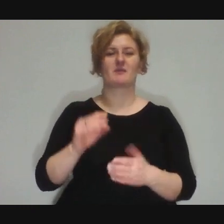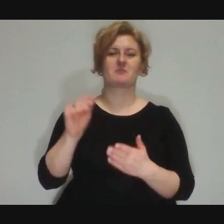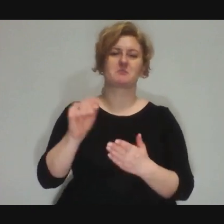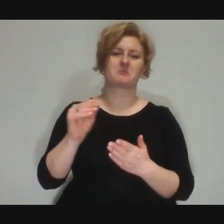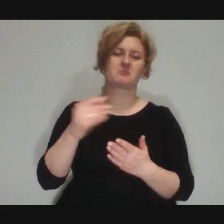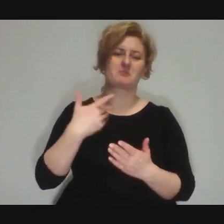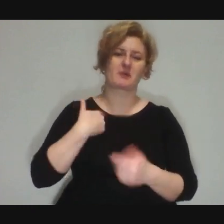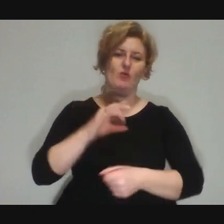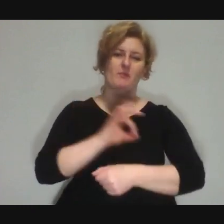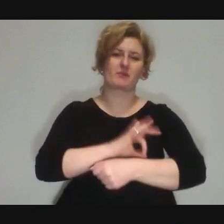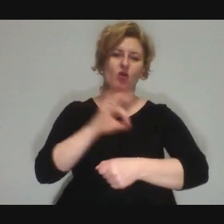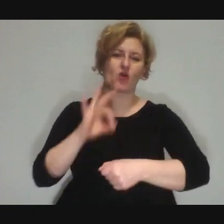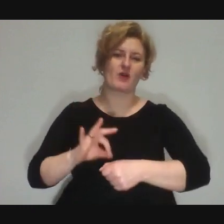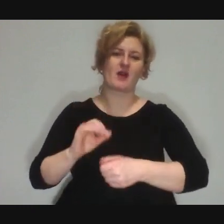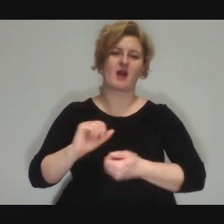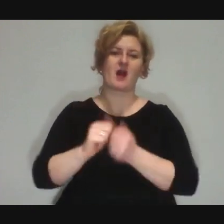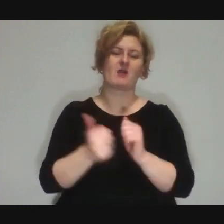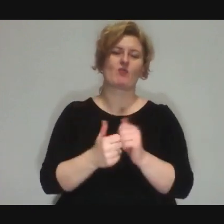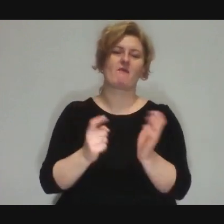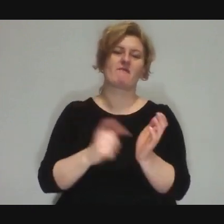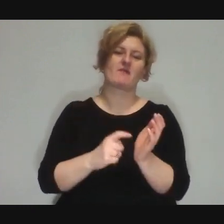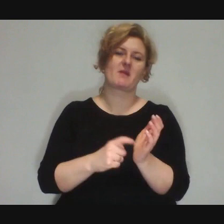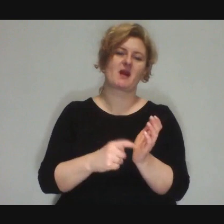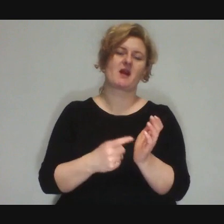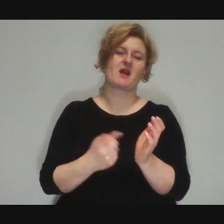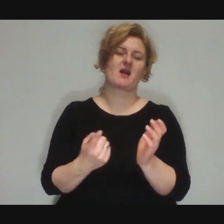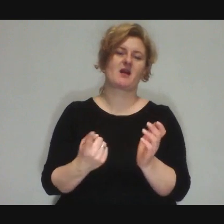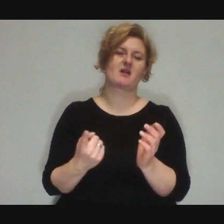or it was a requirement of the person who ordered it